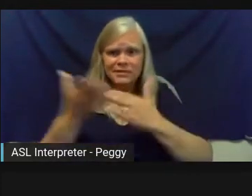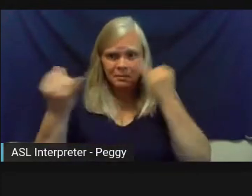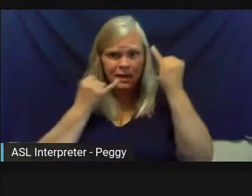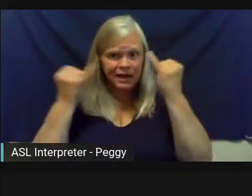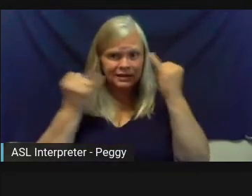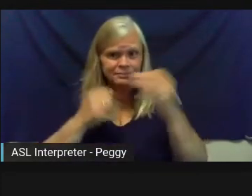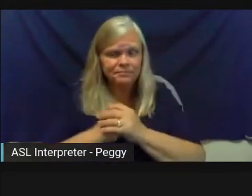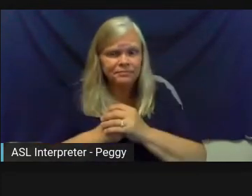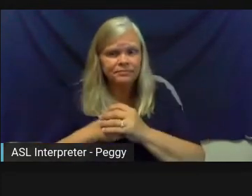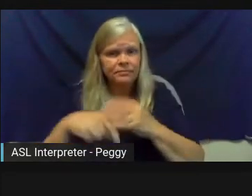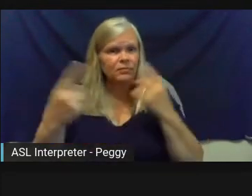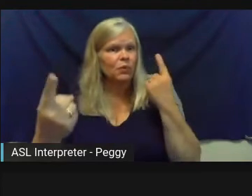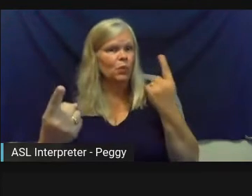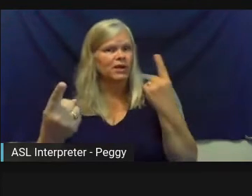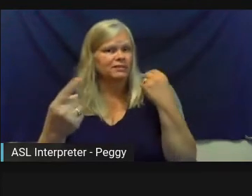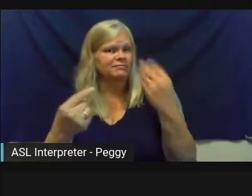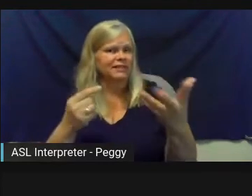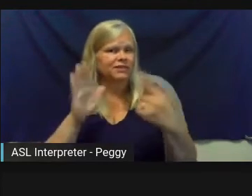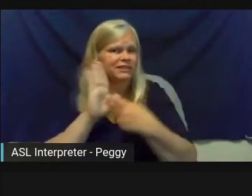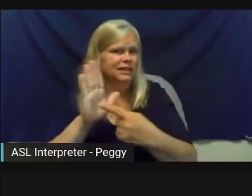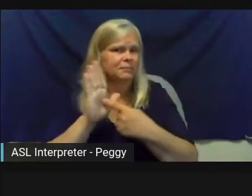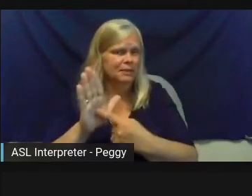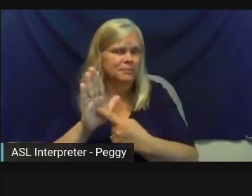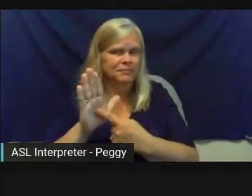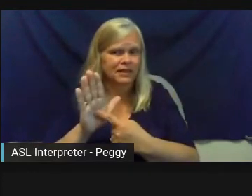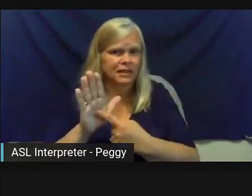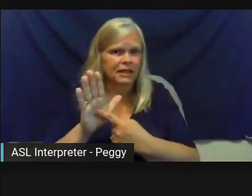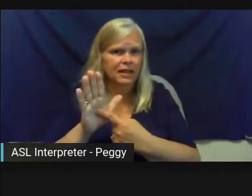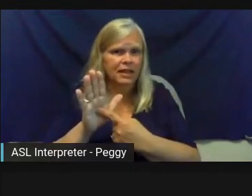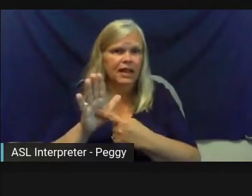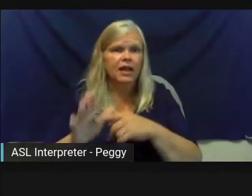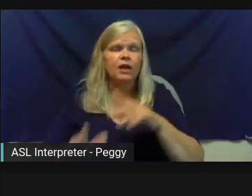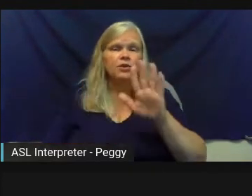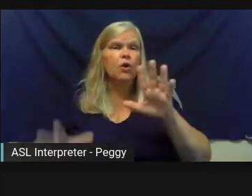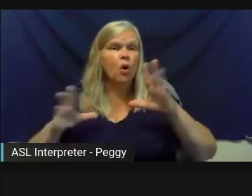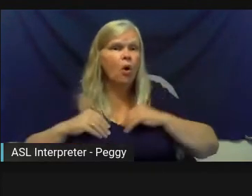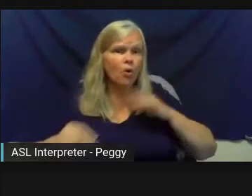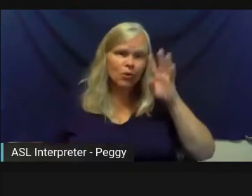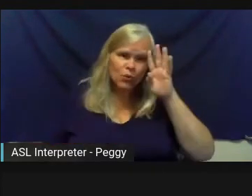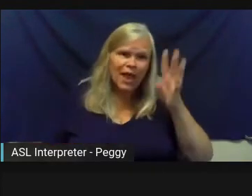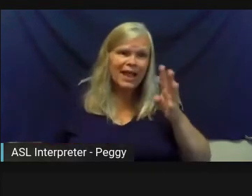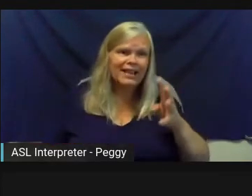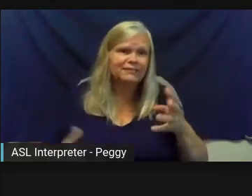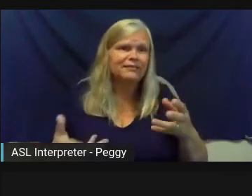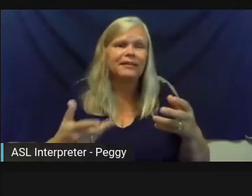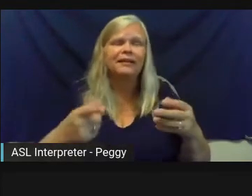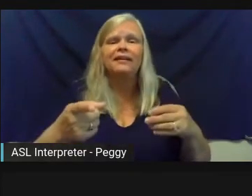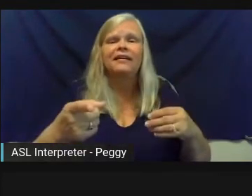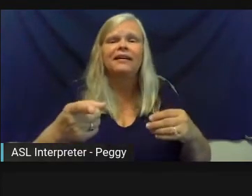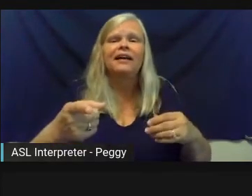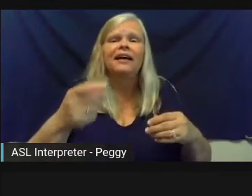Well, just a quick example, again, just bringing your own creative juice to it. There's always money within communities.